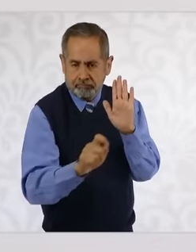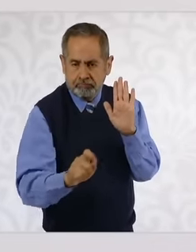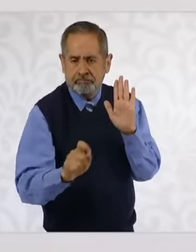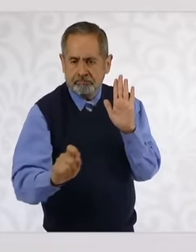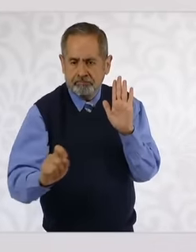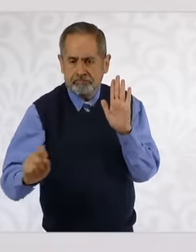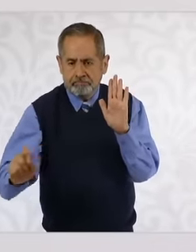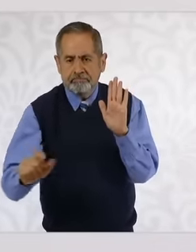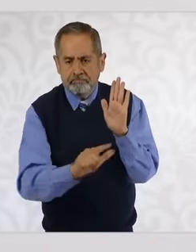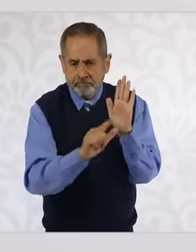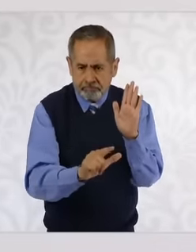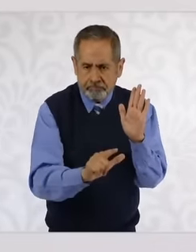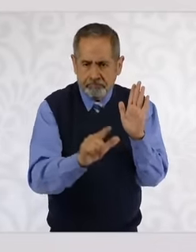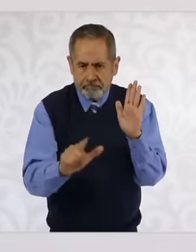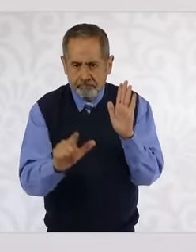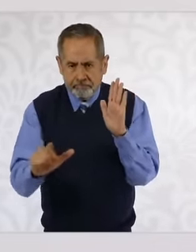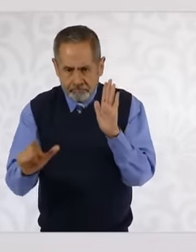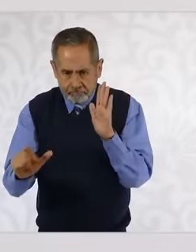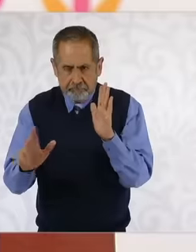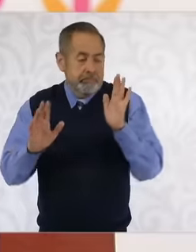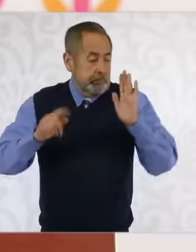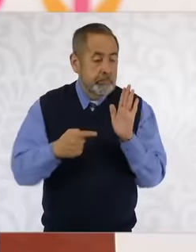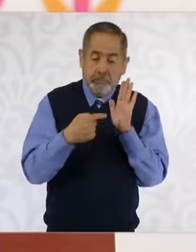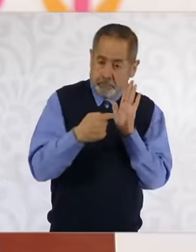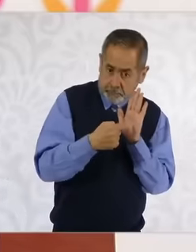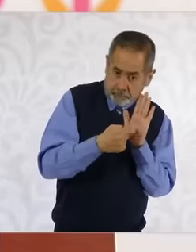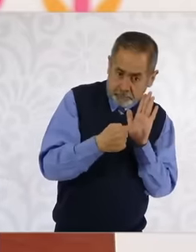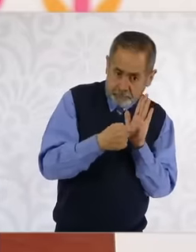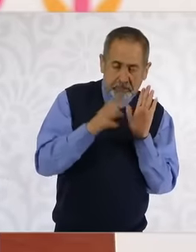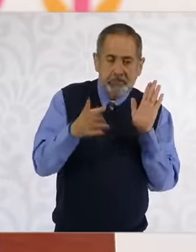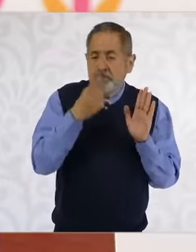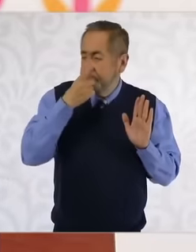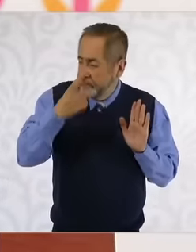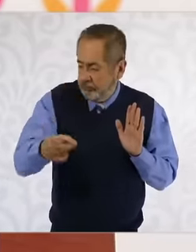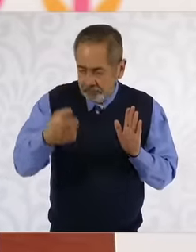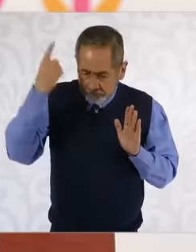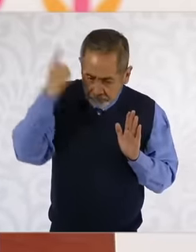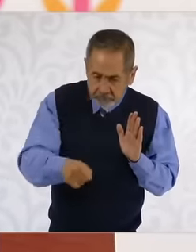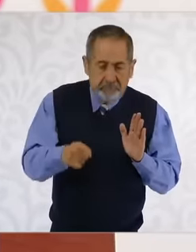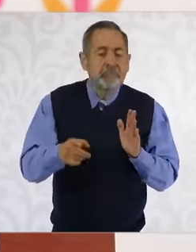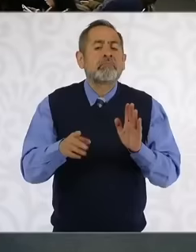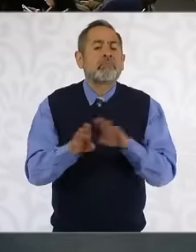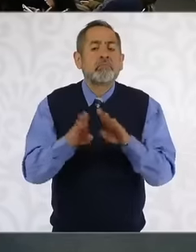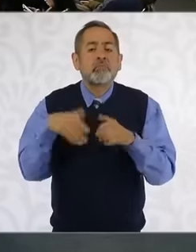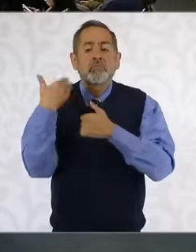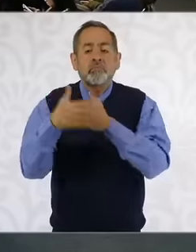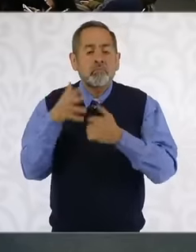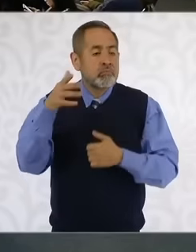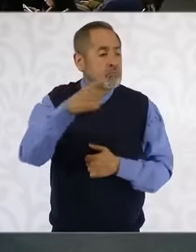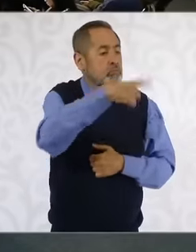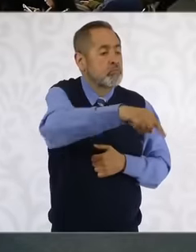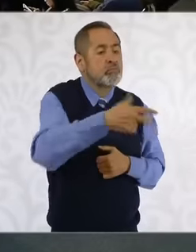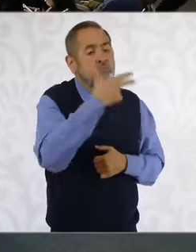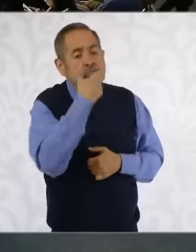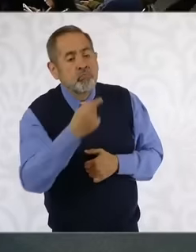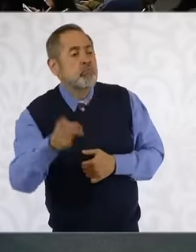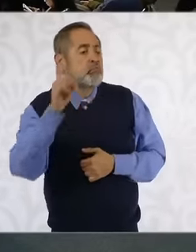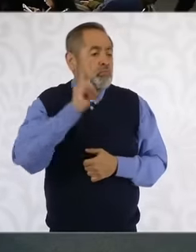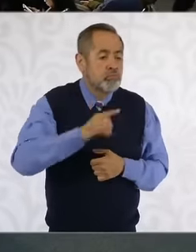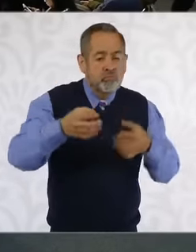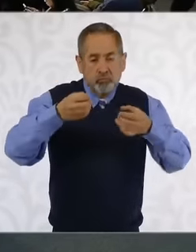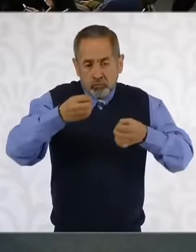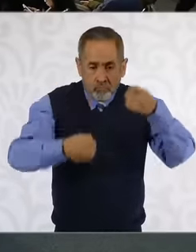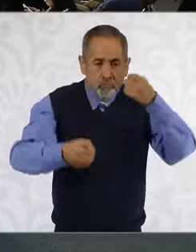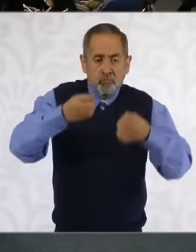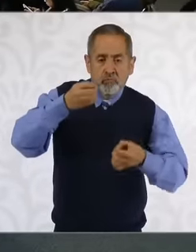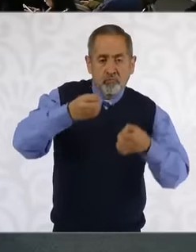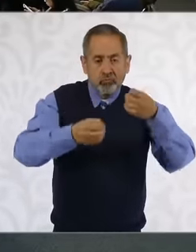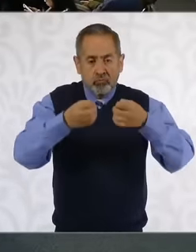judges, ministers, judges, judges because then they say that I don't say, uh, magistrates, magistrates